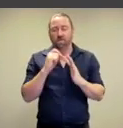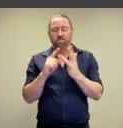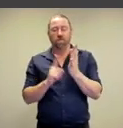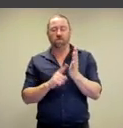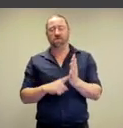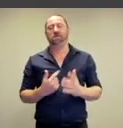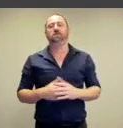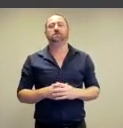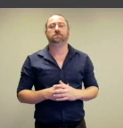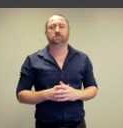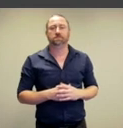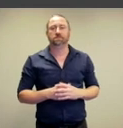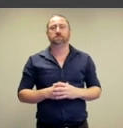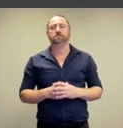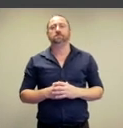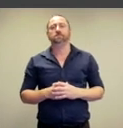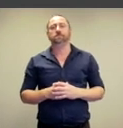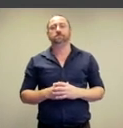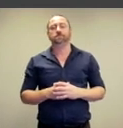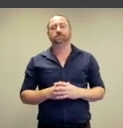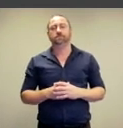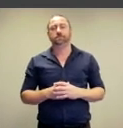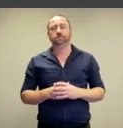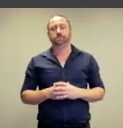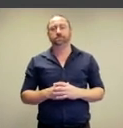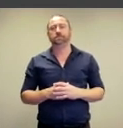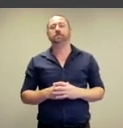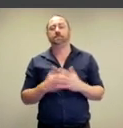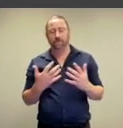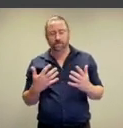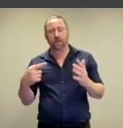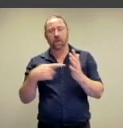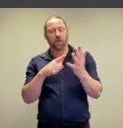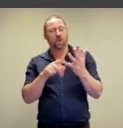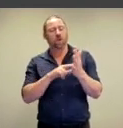you a little bit more about the work